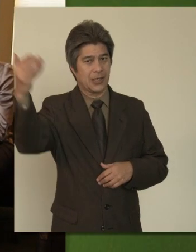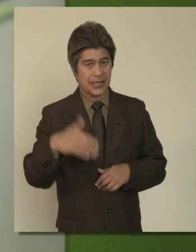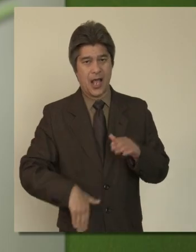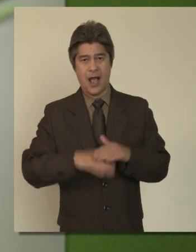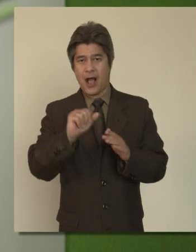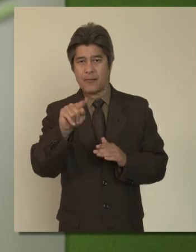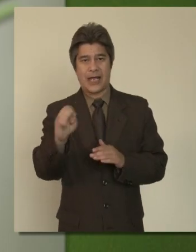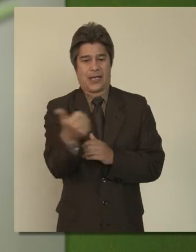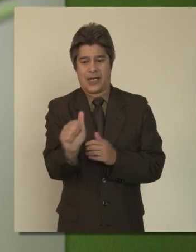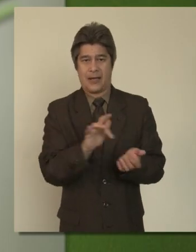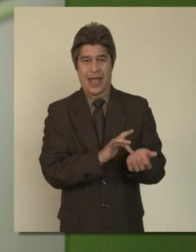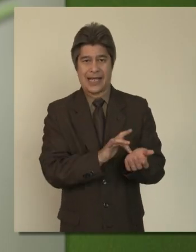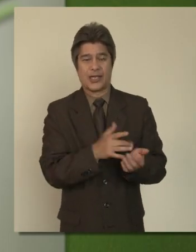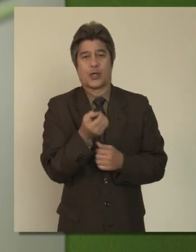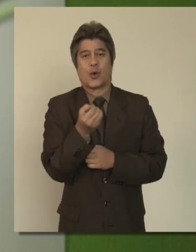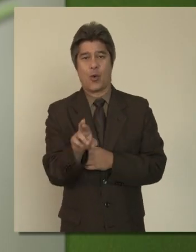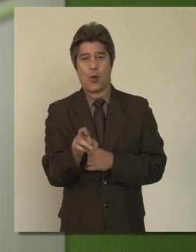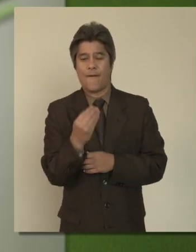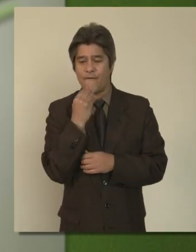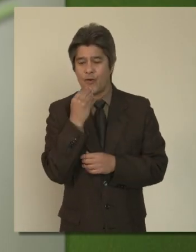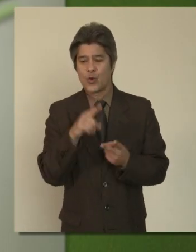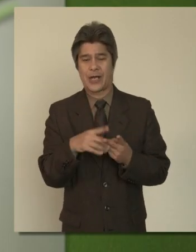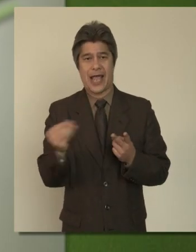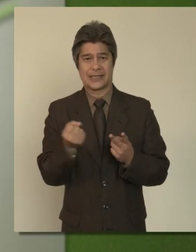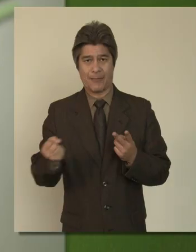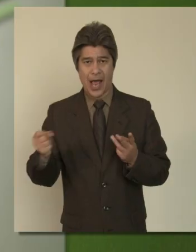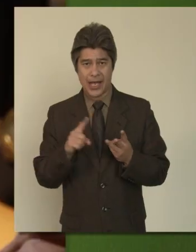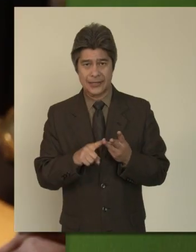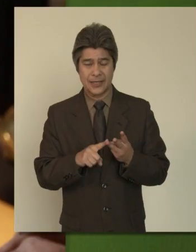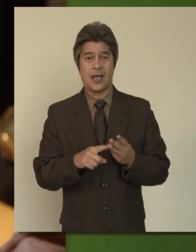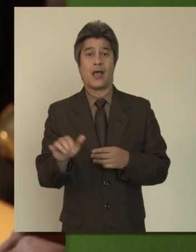update any medication or food and supplies. And also that you